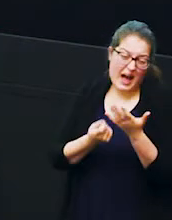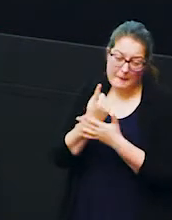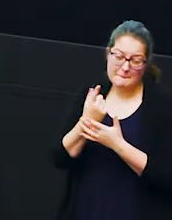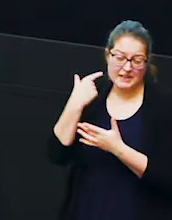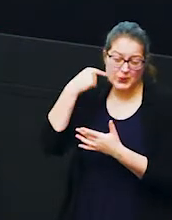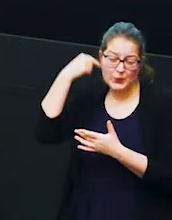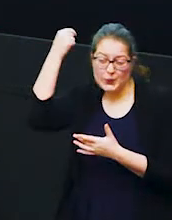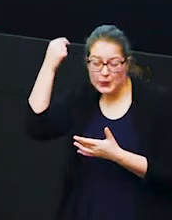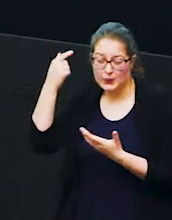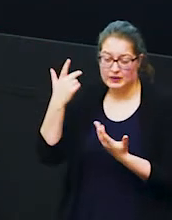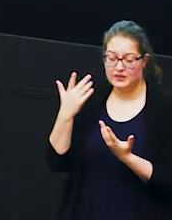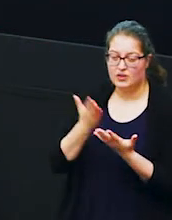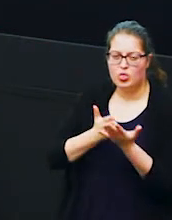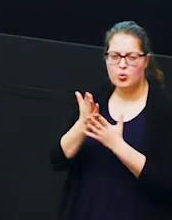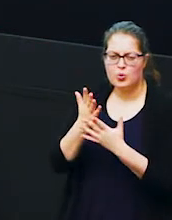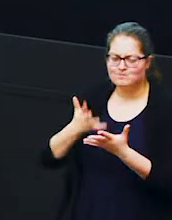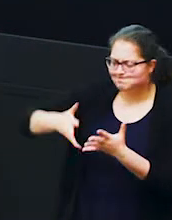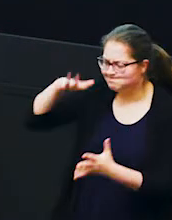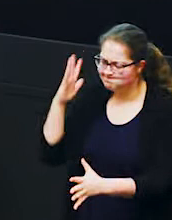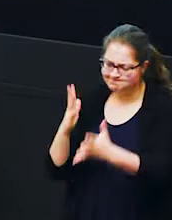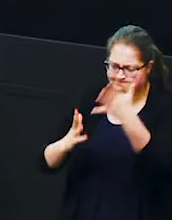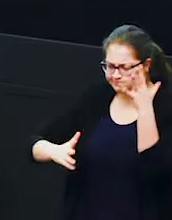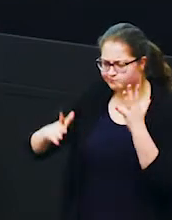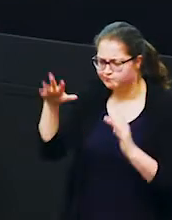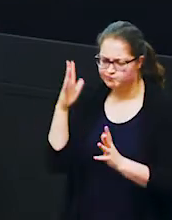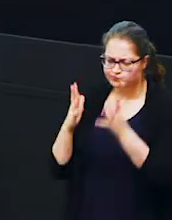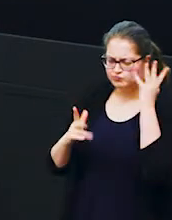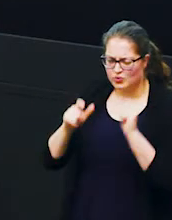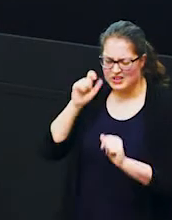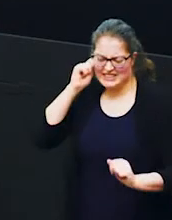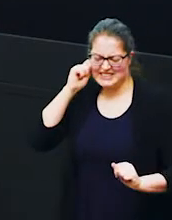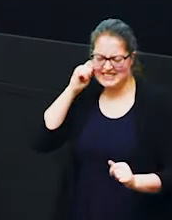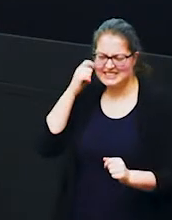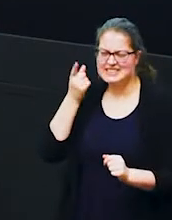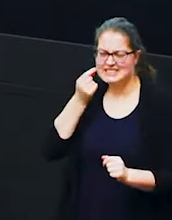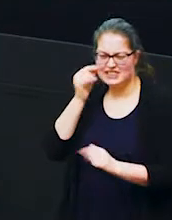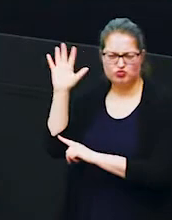they're moving through thick vegetation uh they might get their ears caught on a tree branch